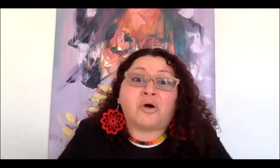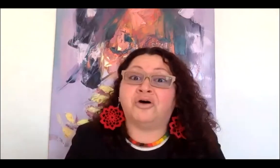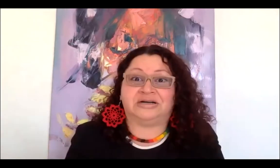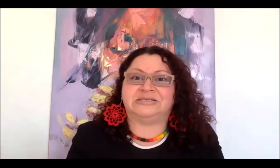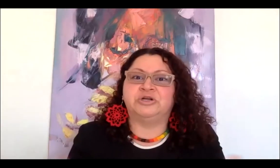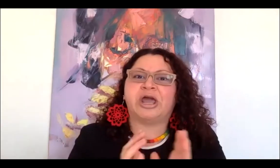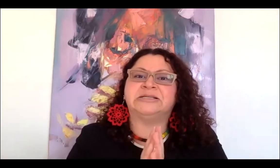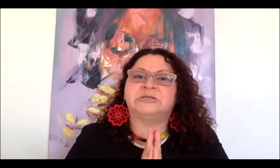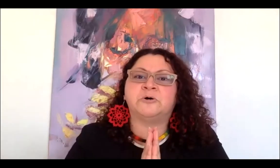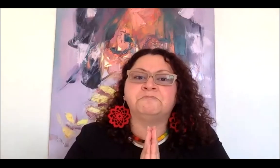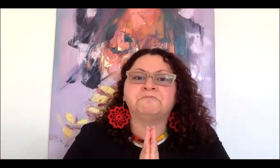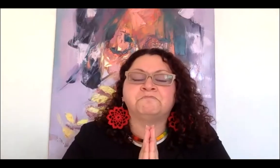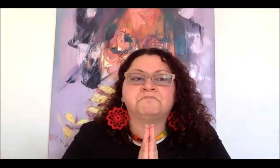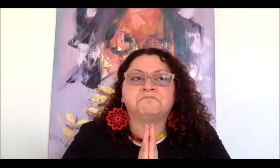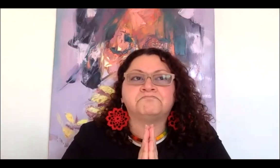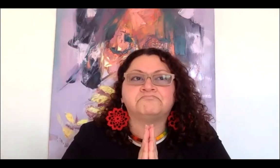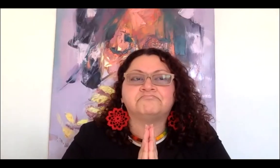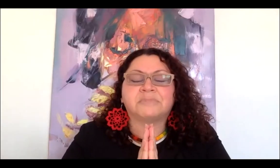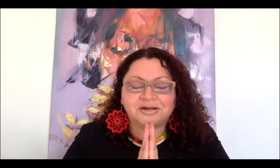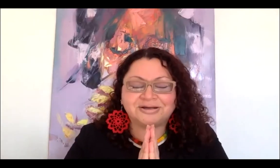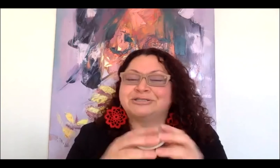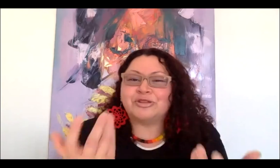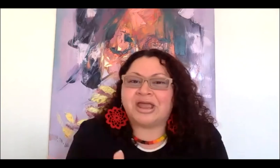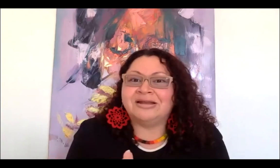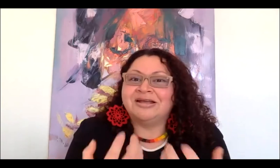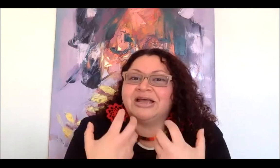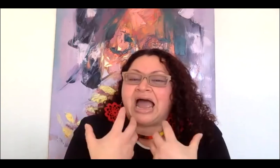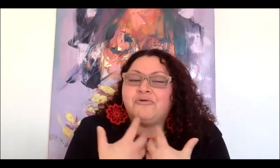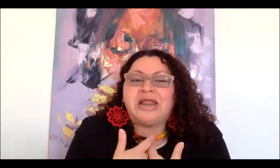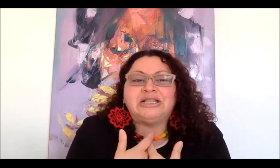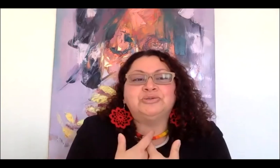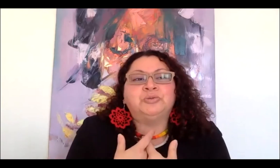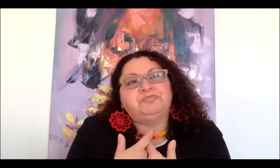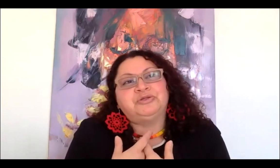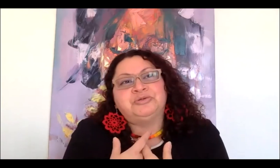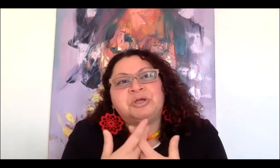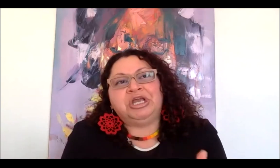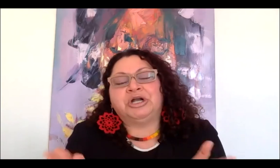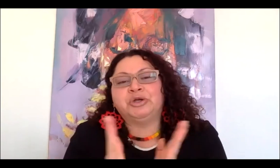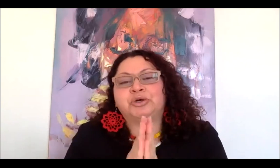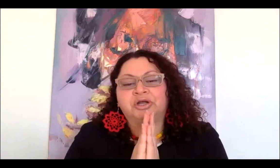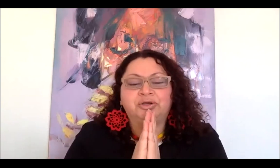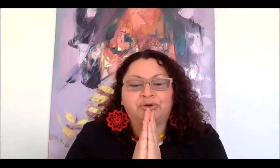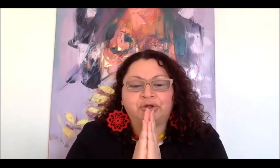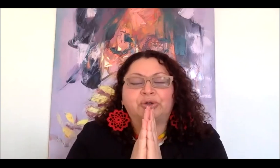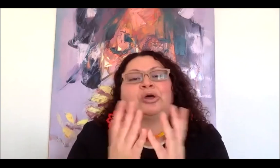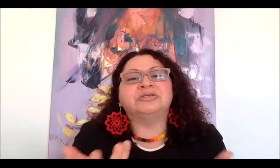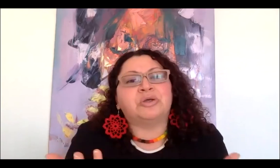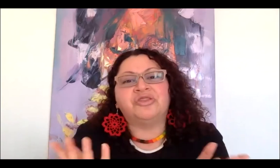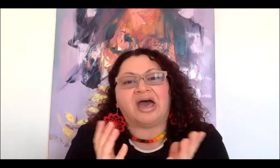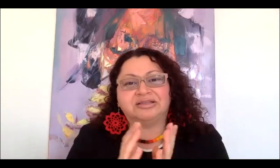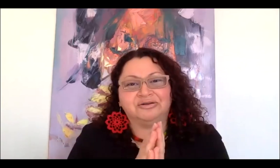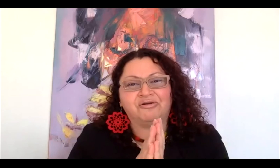for others, you know? And so, then, I would like to hear your thoughts on that,